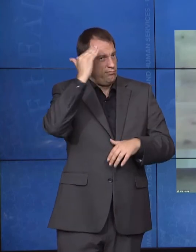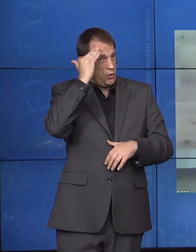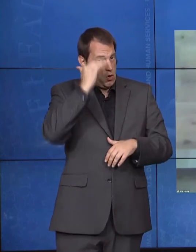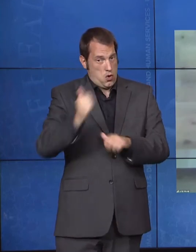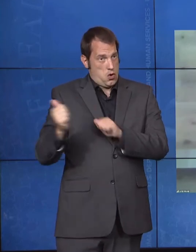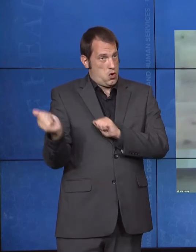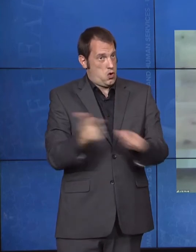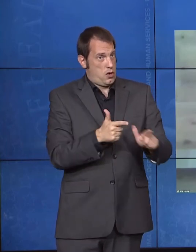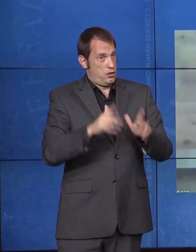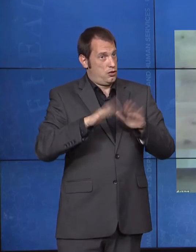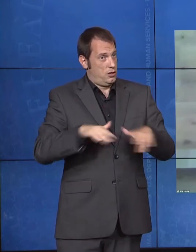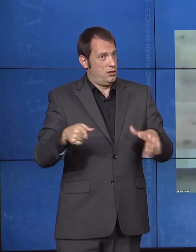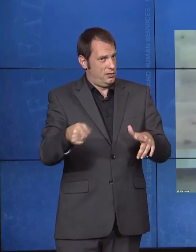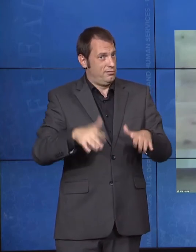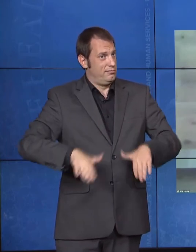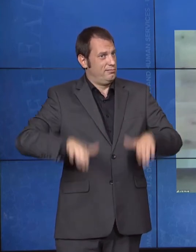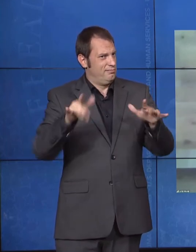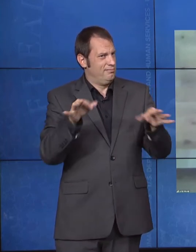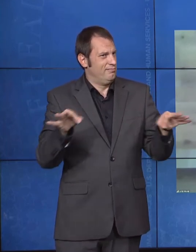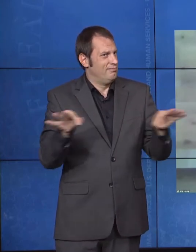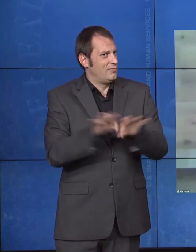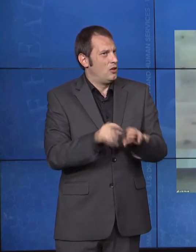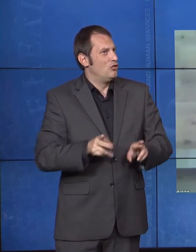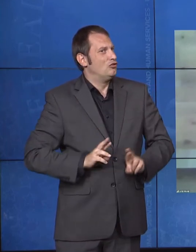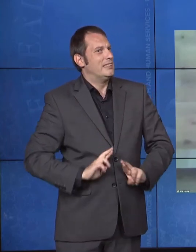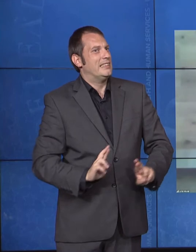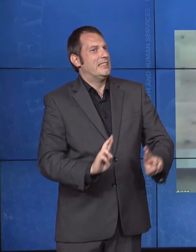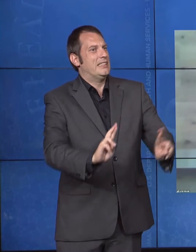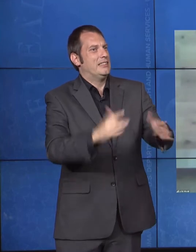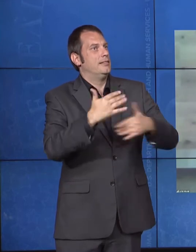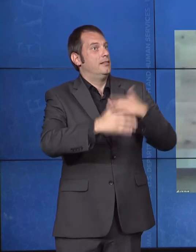And I want to switch a little bit because I'm really happy -- when you and I have chatted,